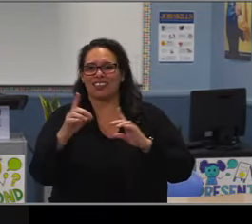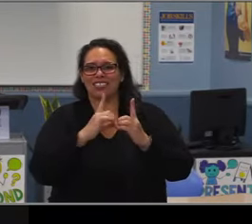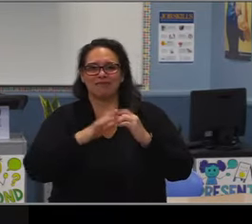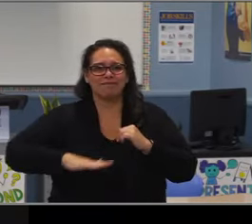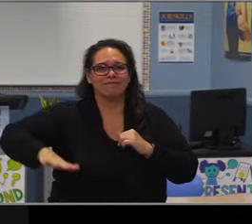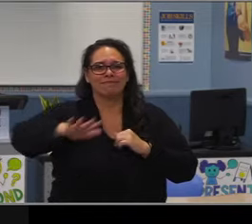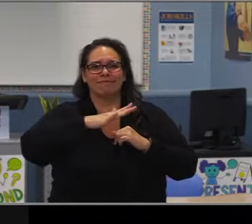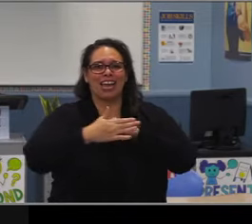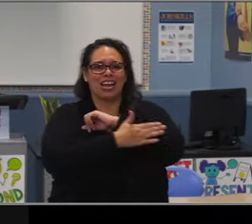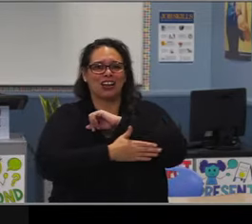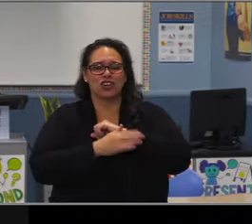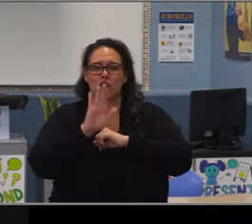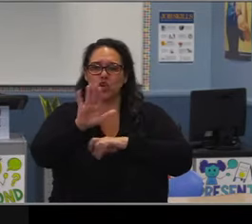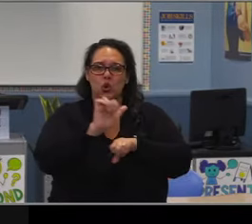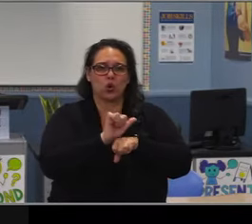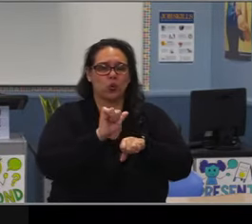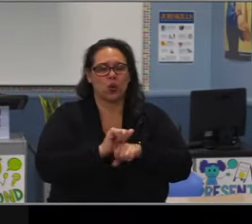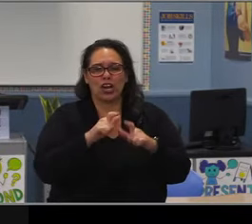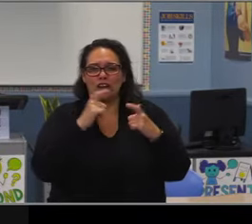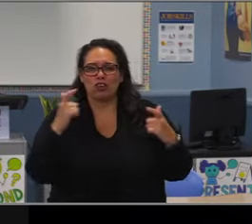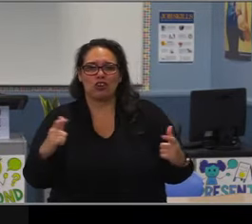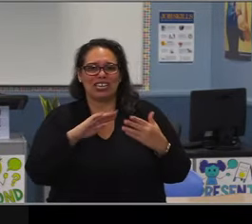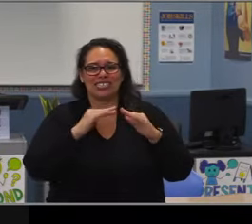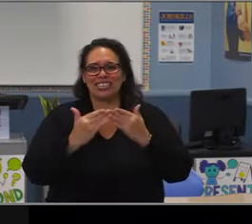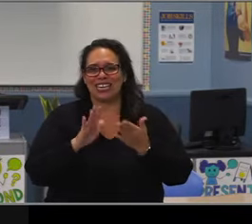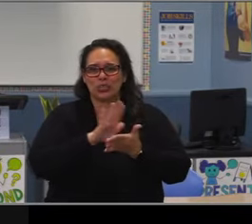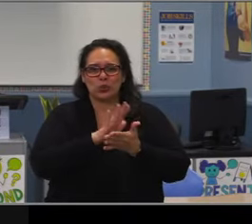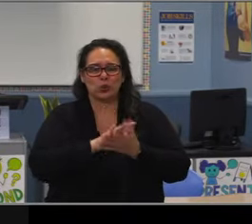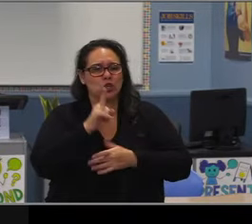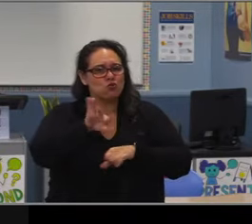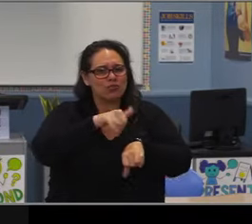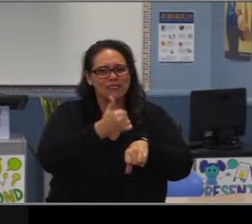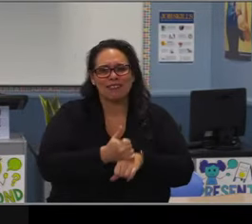Okay. I think we have something else, Mr Edson.